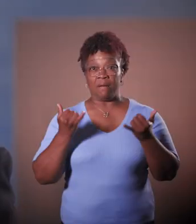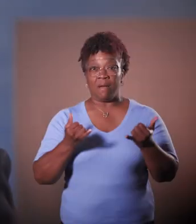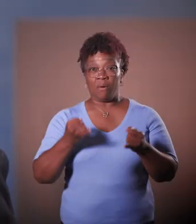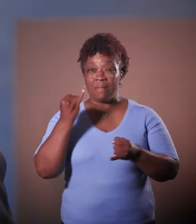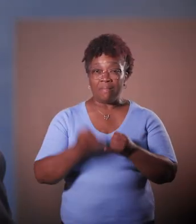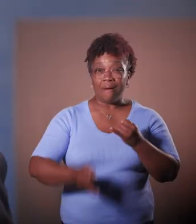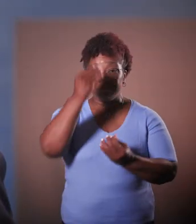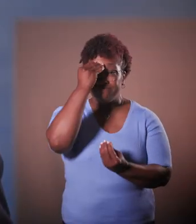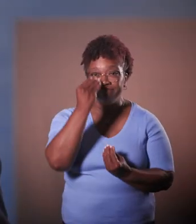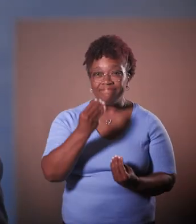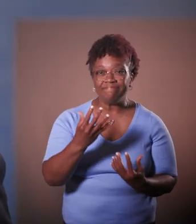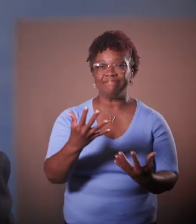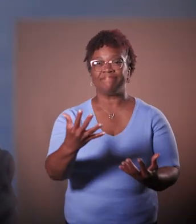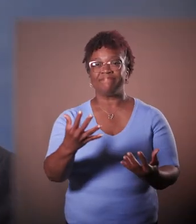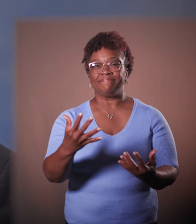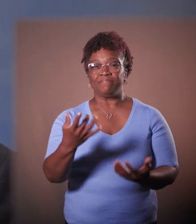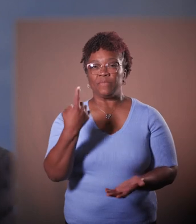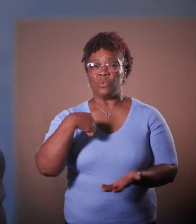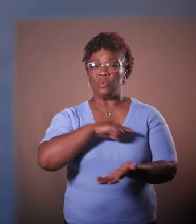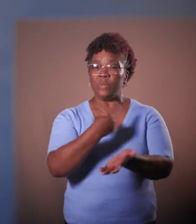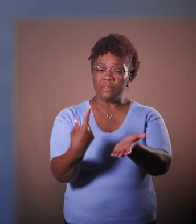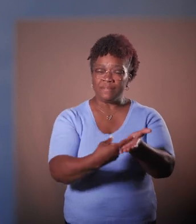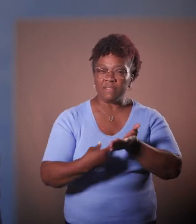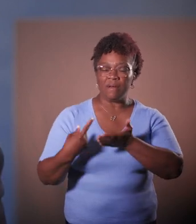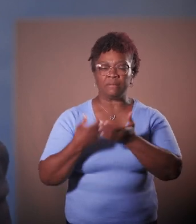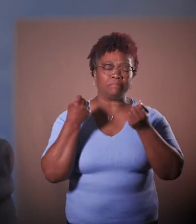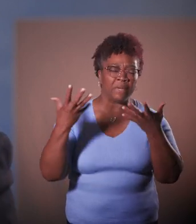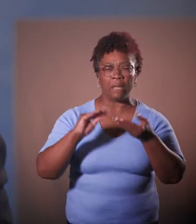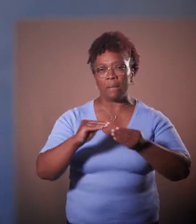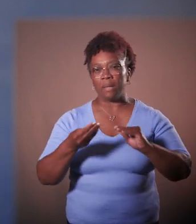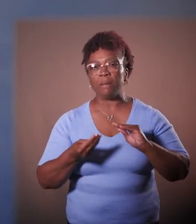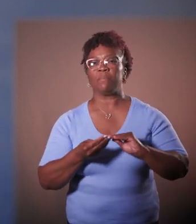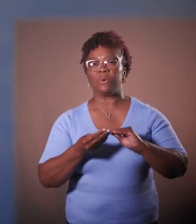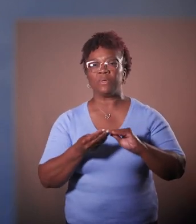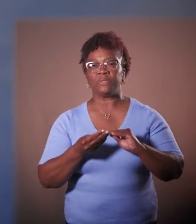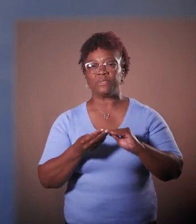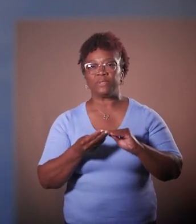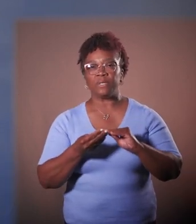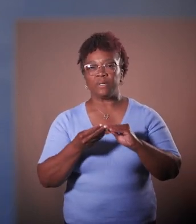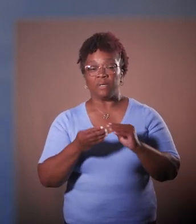Let me leave you with one final thought. We've discussed a lot of numbers,